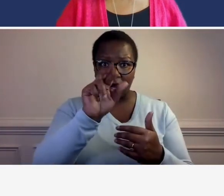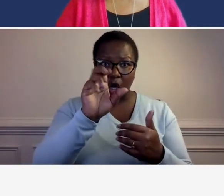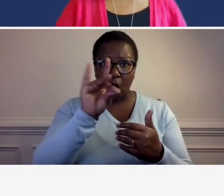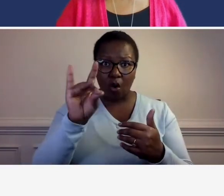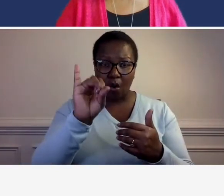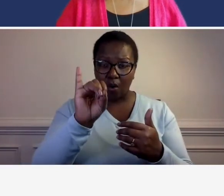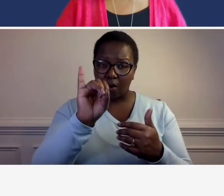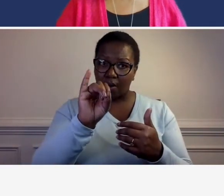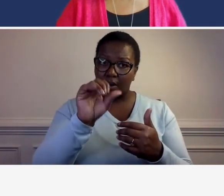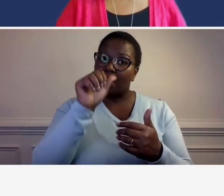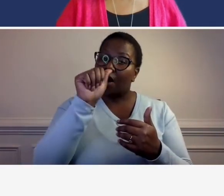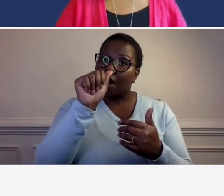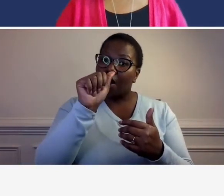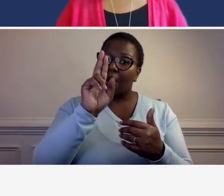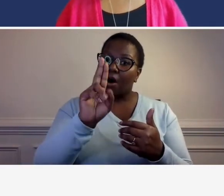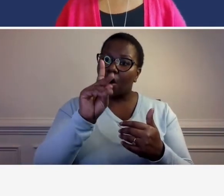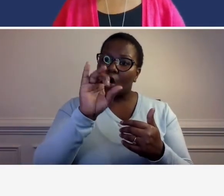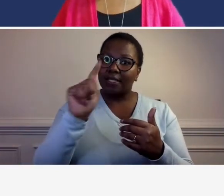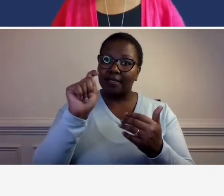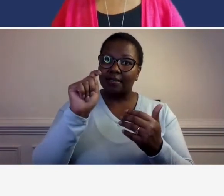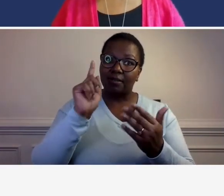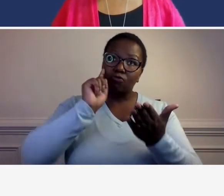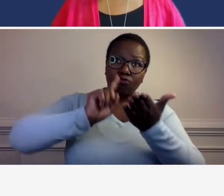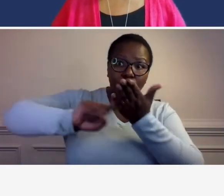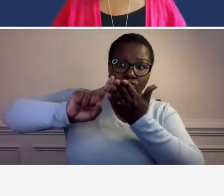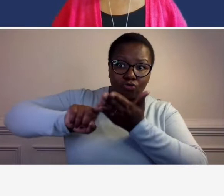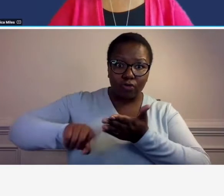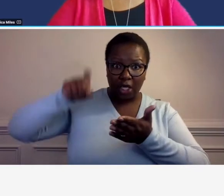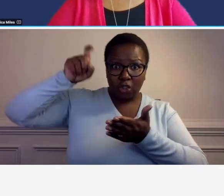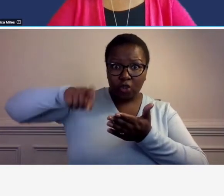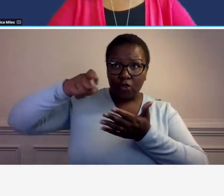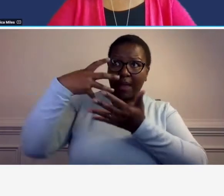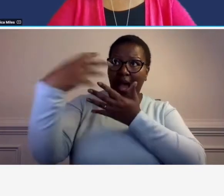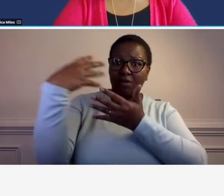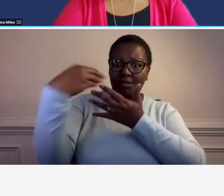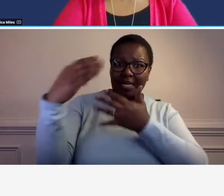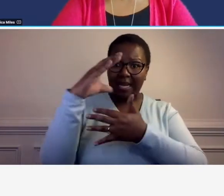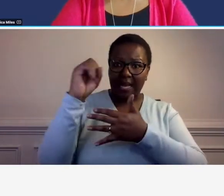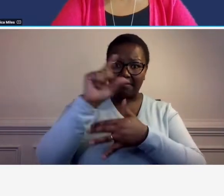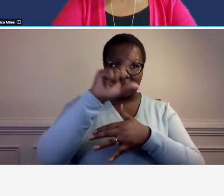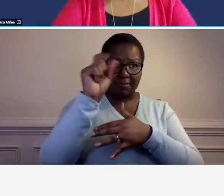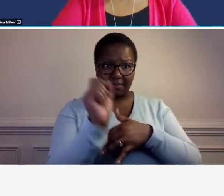auditor okay that's a really good question so the indirect cost rates once you are audited